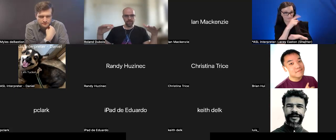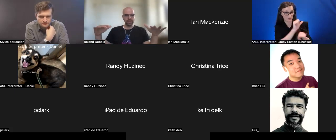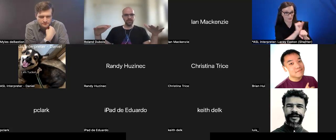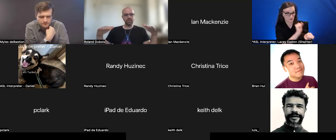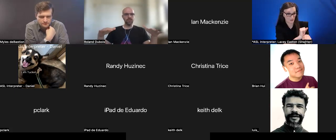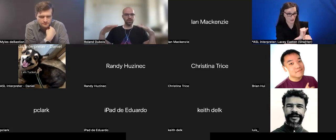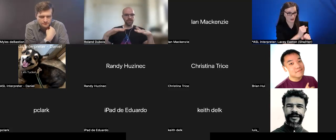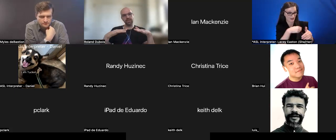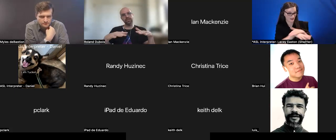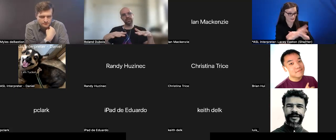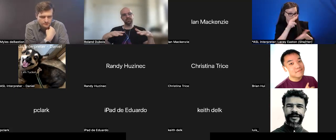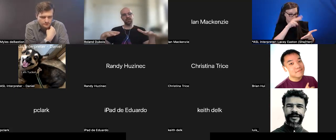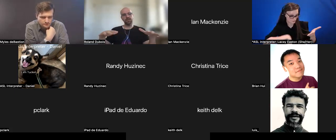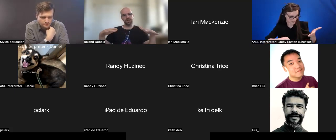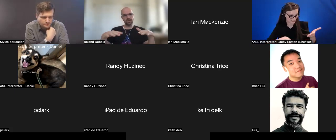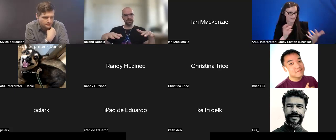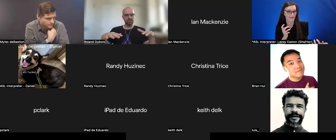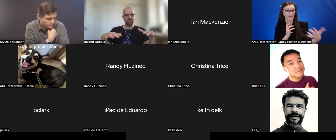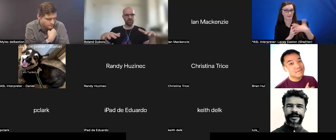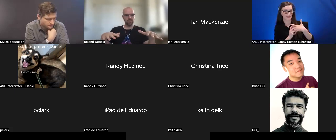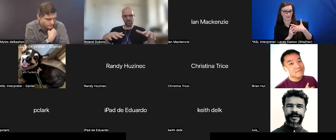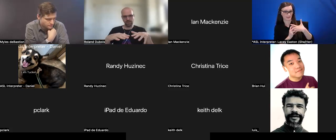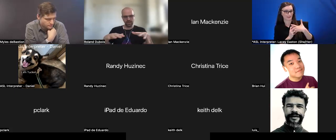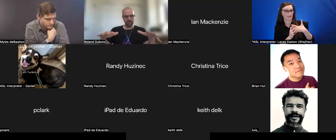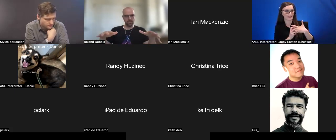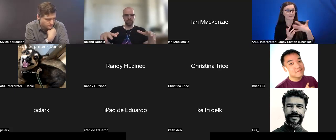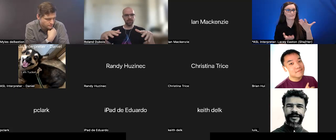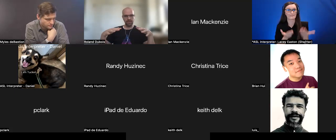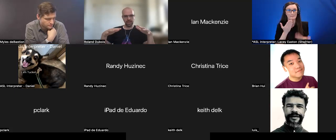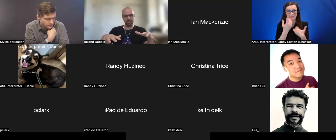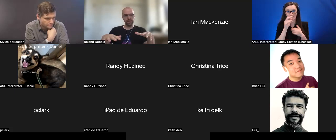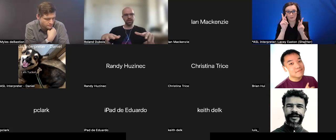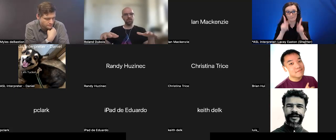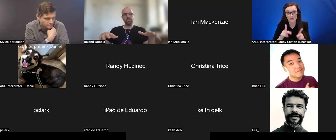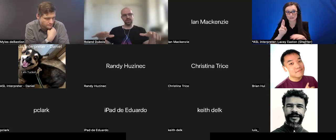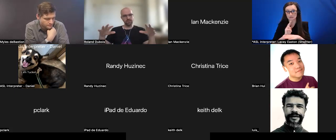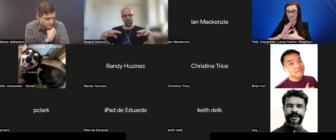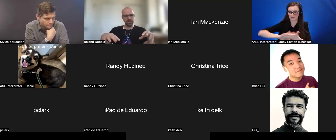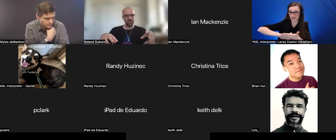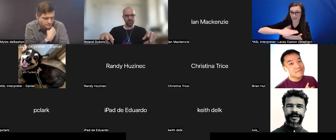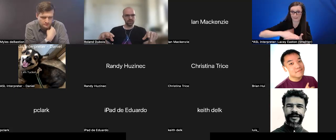made to your needs, whether it is someone that uses a laptop on their lap or someone that uses